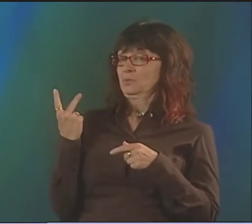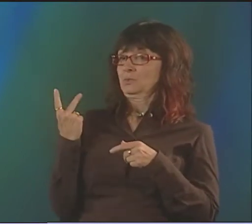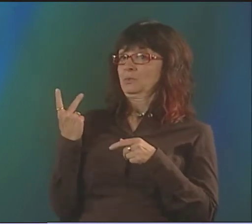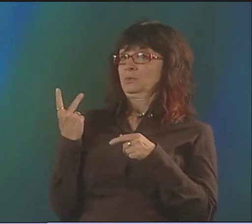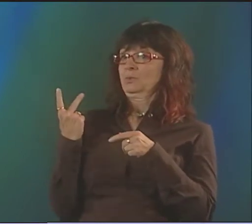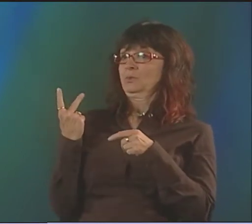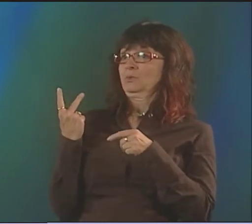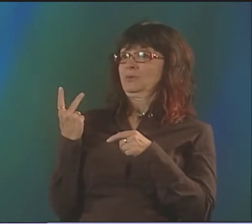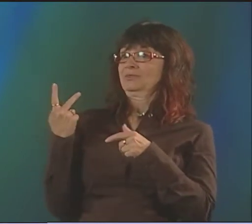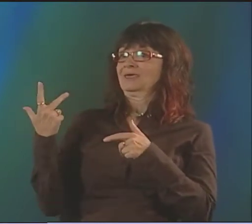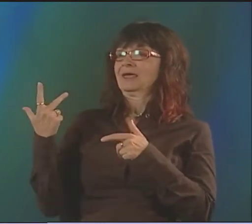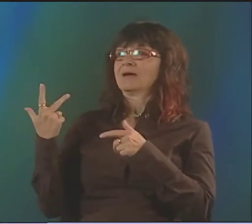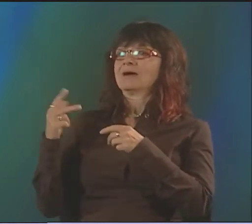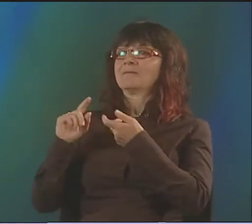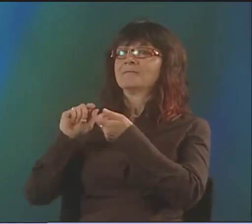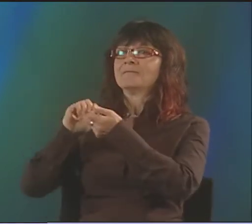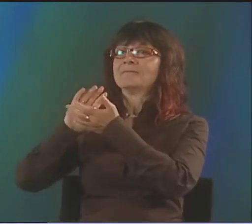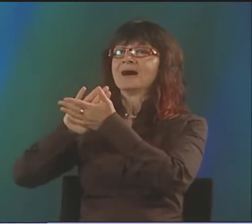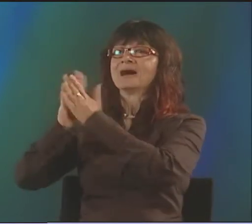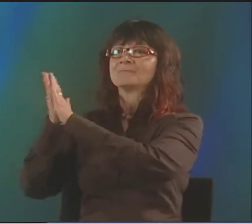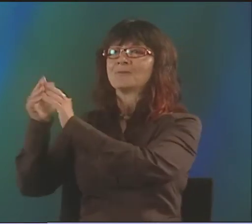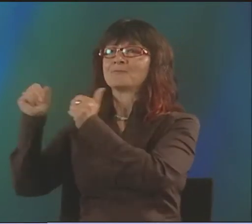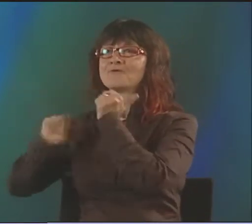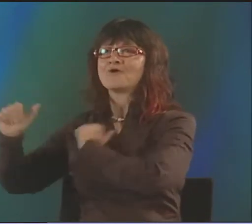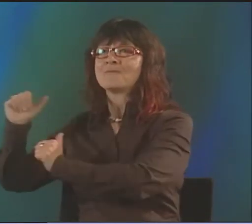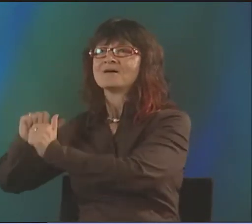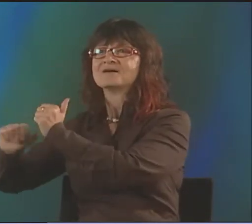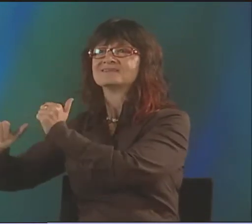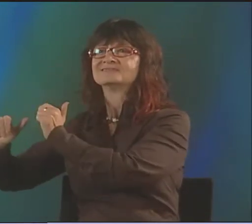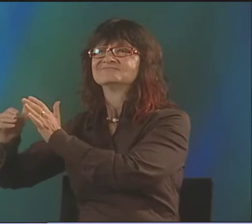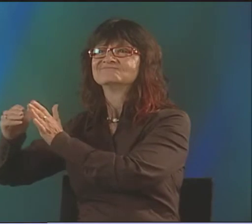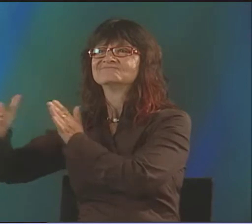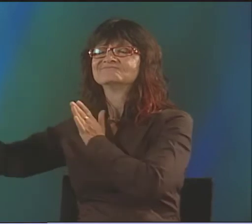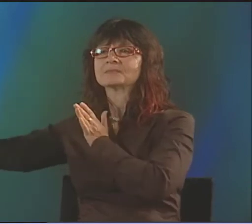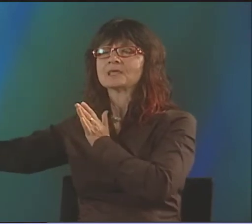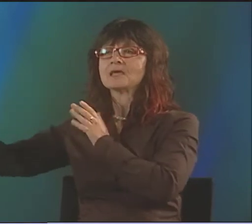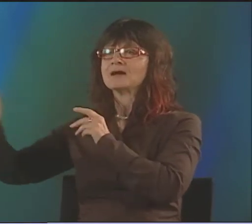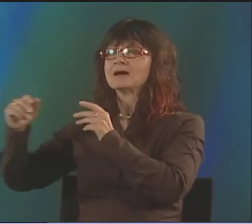IT'S MUCH EASIER TO WORK SOLO, OF COURSE, OR MAYBE EVEN AS A DUO, JUST TWO PEOPLE.